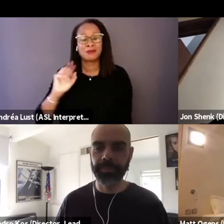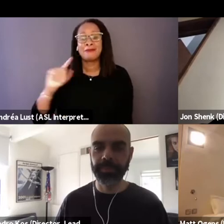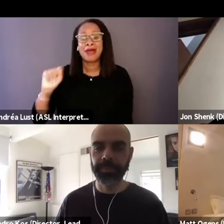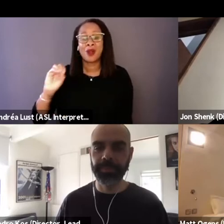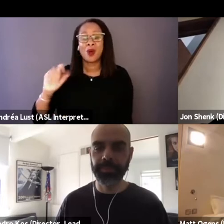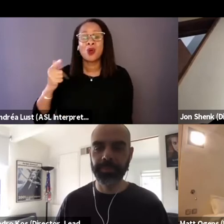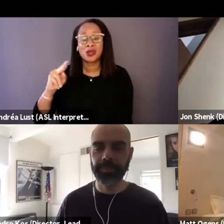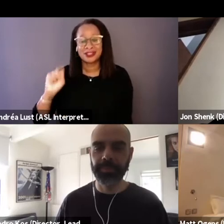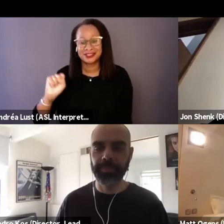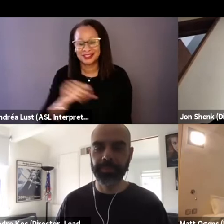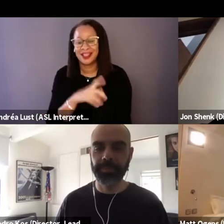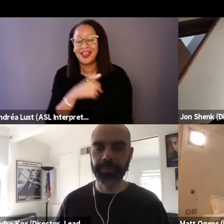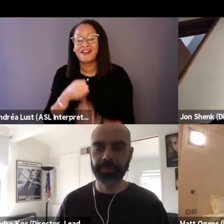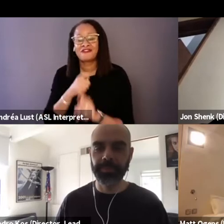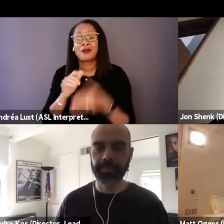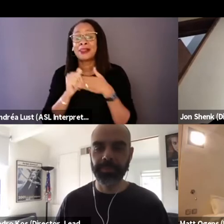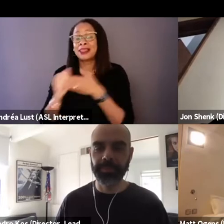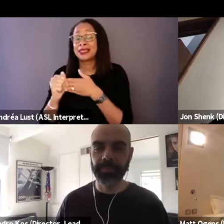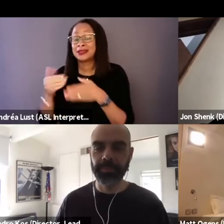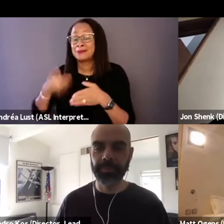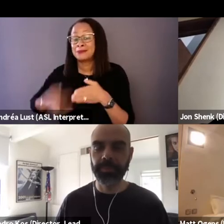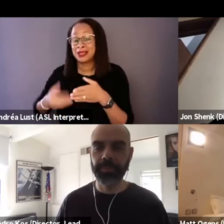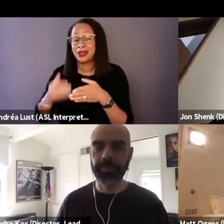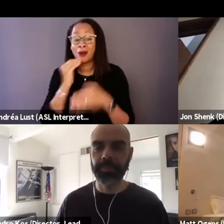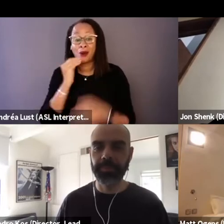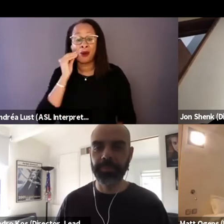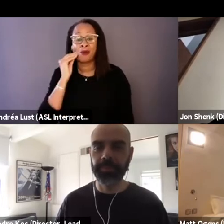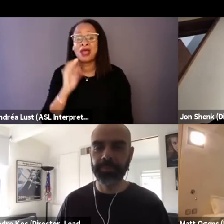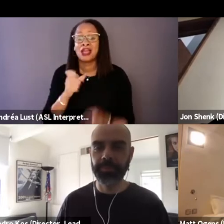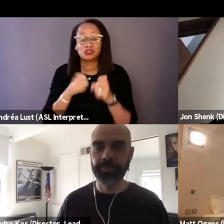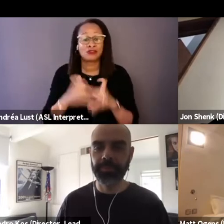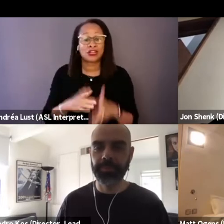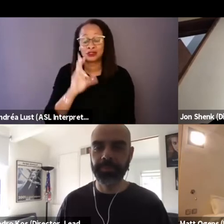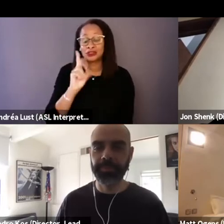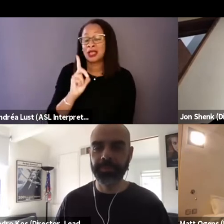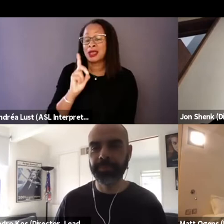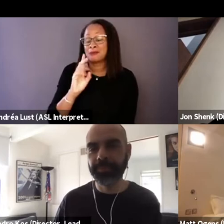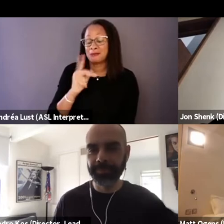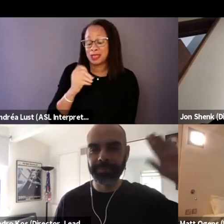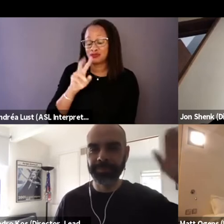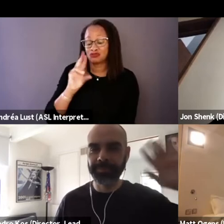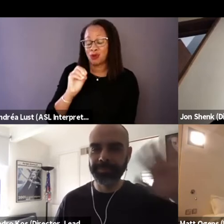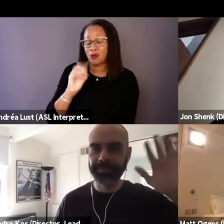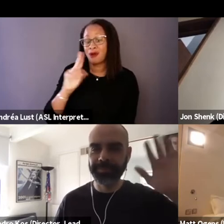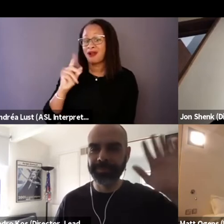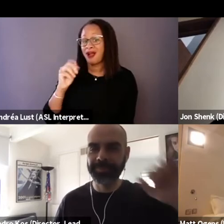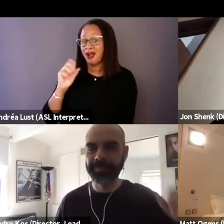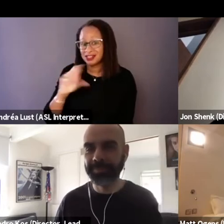And from Lead Me Home, directors, Pedro Kos and Jon Shenk. Thanks for having us.